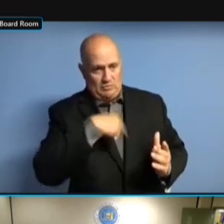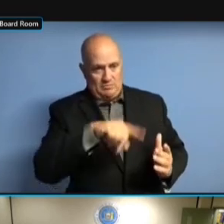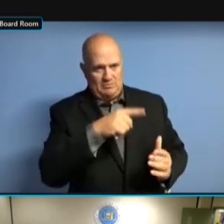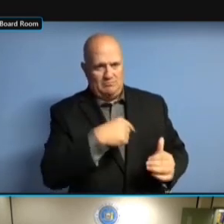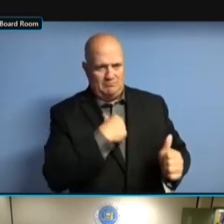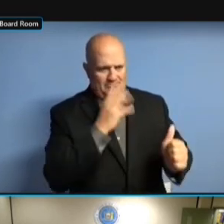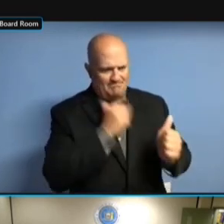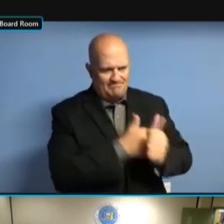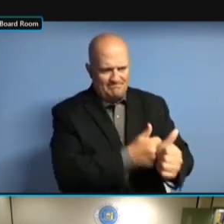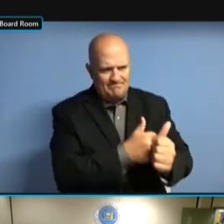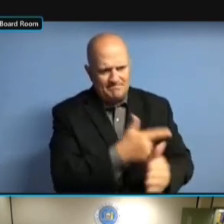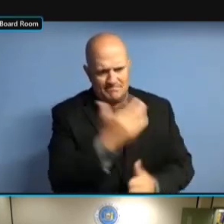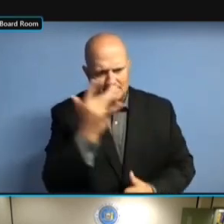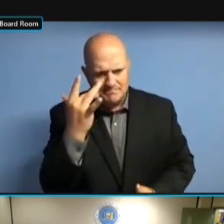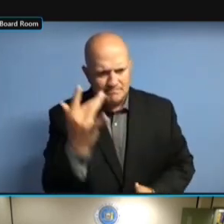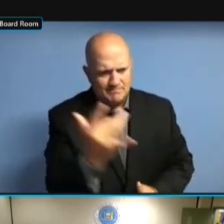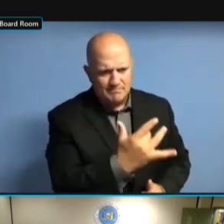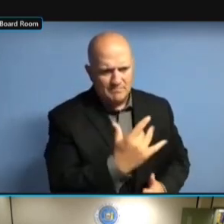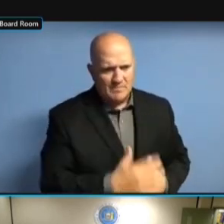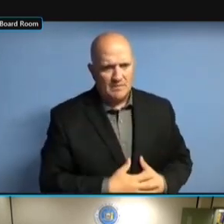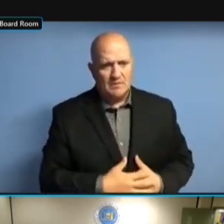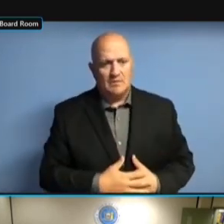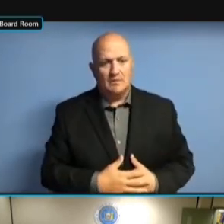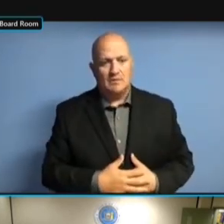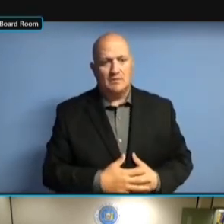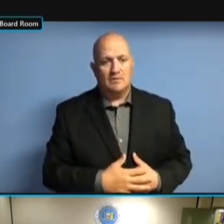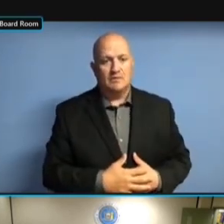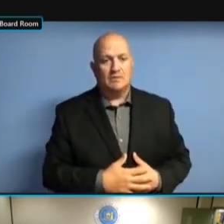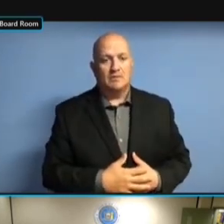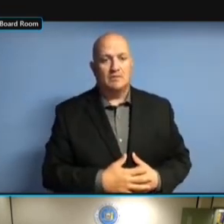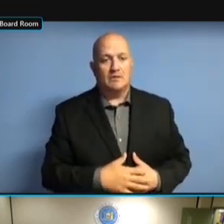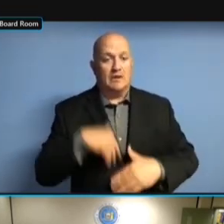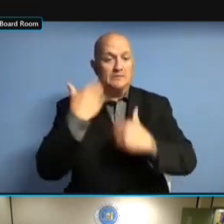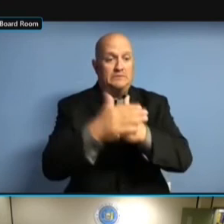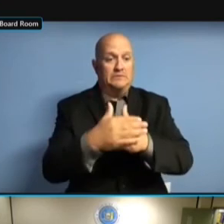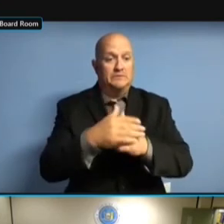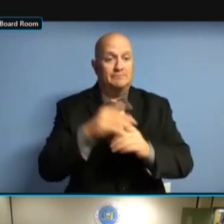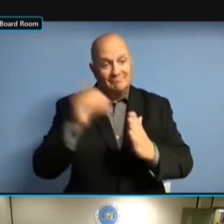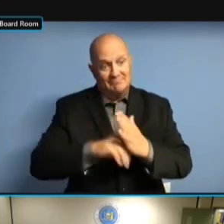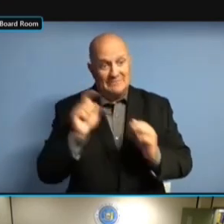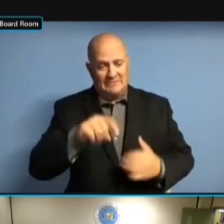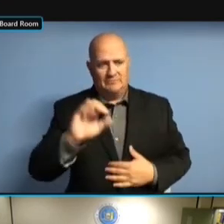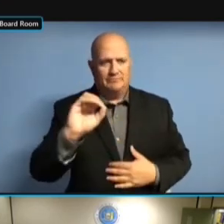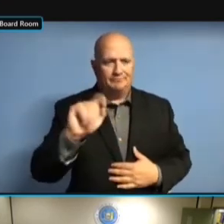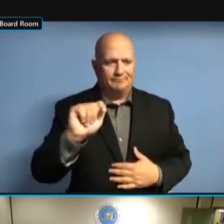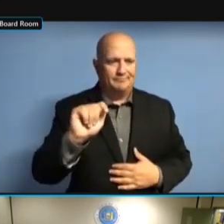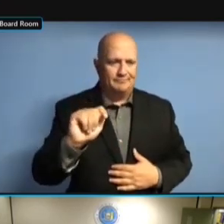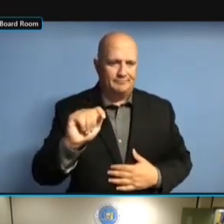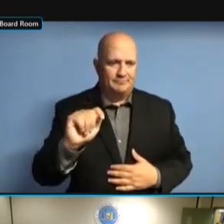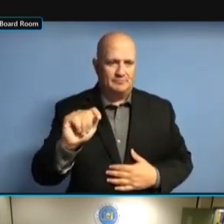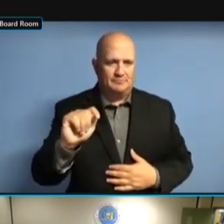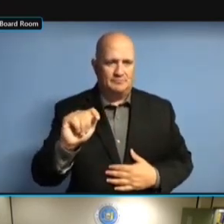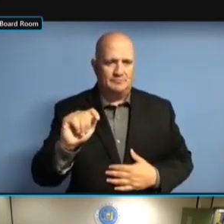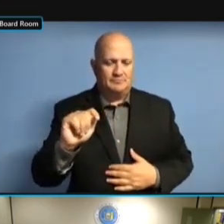OCTOBER. SO I'M MAKING CERTAIN, FOR SO I'M MAKING CERTAIN, FOR SO I'M MAKING CERTAIN, FOR INSTANCE, SO I'M MAKING CERTAIN, FOR INSTANCE, THAT SO I'M MAKING CERTAIN, FOR INSTANCE, THAT WE'RE SO I'M MAKING CERTAIN, FOR INSTANCE, THAT WE'RE -- SO I'M MAKING CERTAIN, FOR INSTANCE, THAT WE'RE -- ON INSTANCE, THAT WE'RE -- ON INSTANCE, THAT WE'RE -- ON WEDNESDAY INSTANCE, THAT WE'RE -- ON WEDNESDAY I'M INSTANCE, THAT WE'RE -- ON WEDNESDAY I'M HAVING INSTANCE, THAT WE'RE -- ON WEDNESDAY I'M HAVING A INSTANCE, THAT WE'RE -- ON WEDNESDAY I'M HAVING A MEETING WEDNESDAY I'M HAVING A MEETING WEDNESDAY I'M HAVING A MEETING WITH WEDNESDAY I'M HAVING A MEETING WITH PITNEY